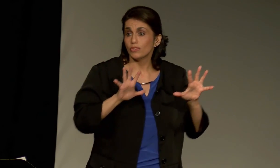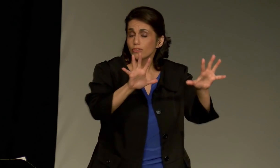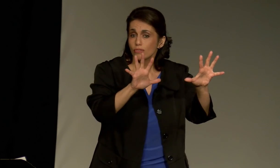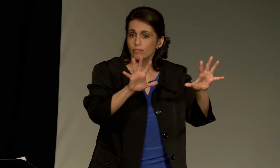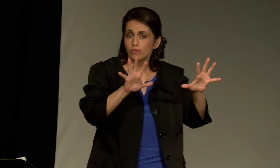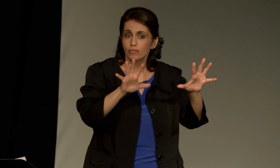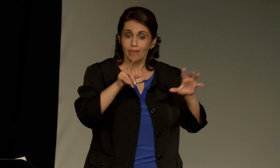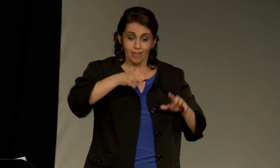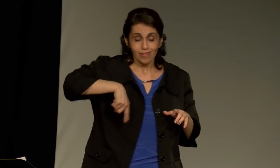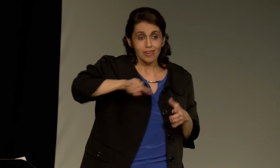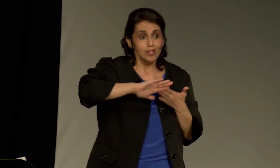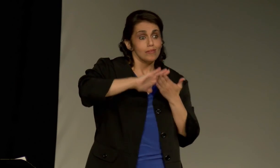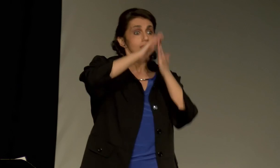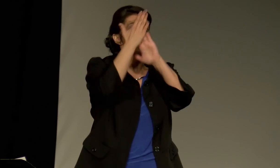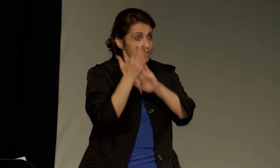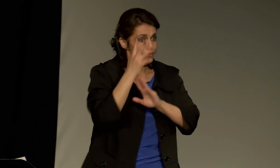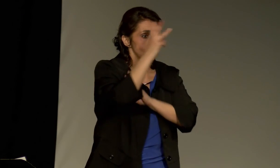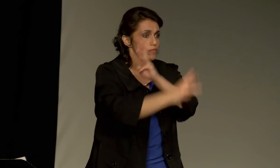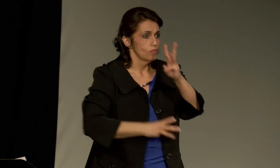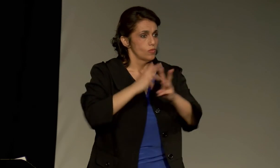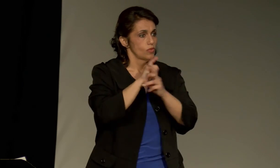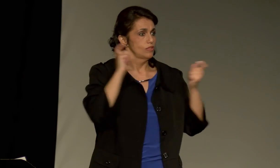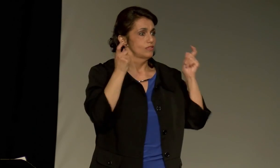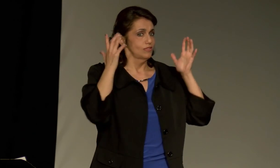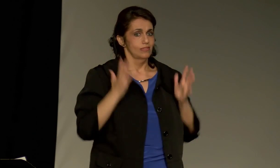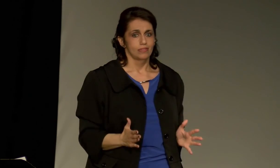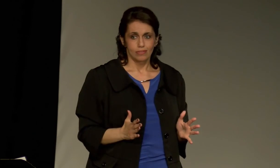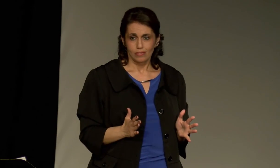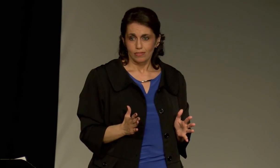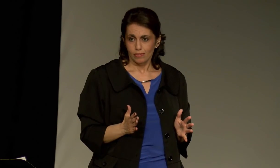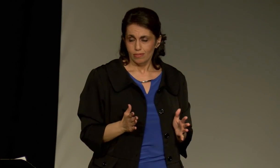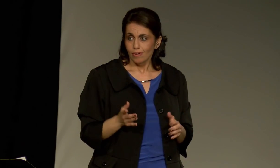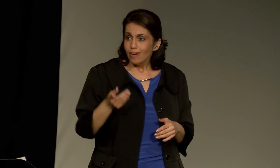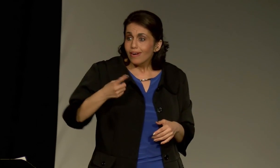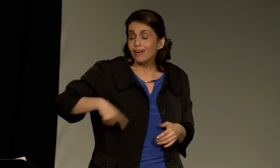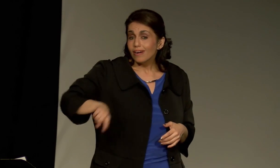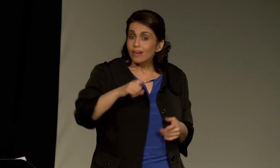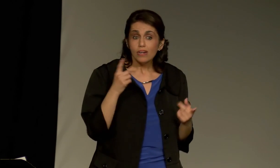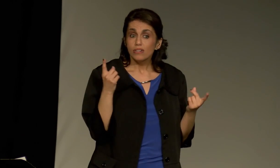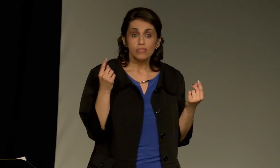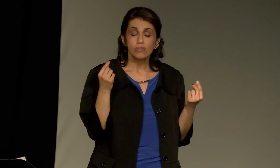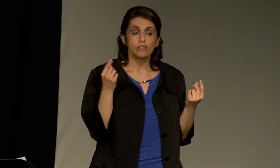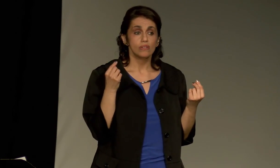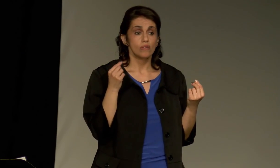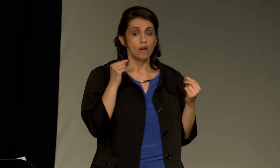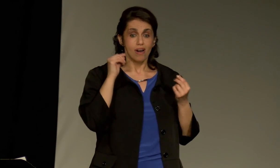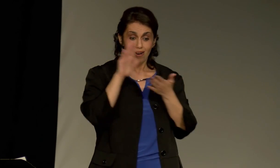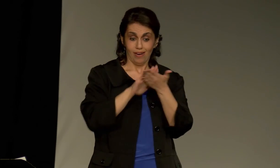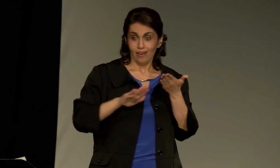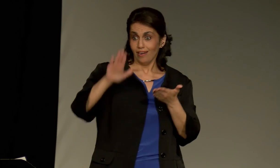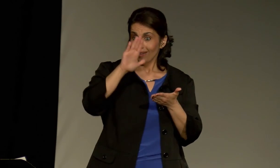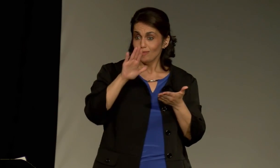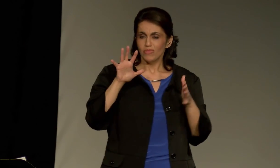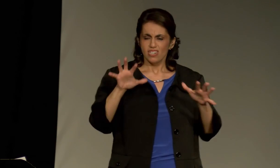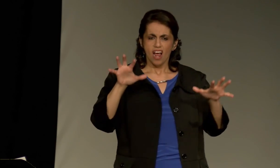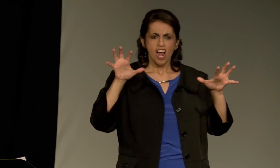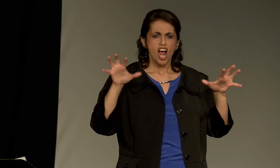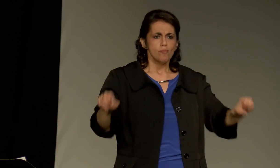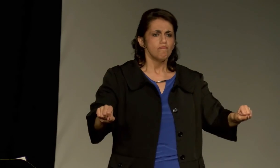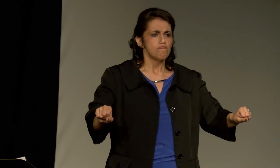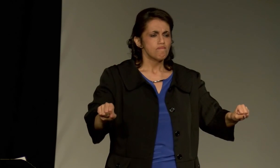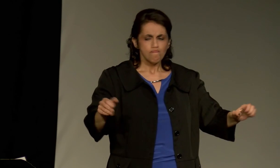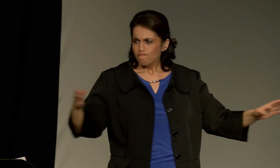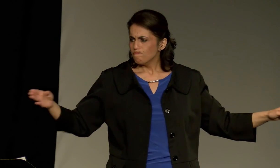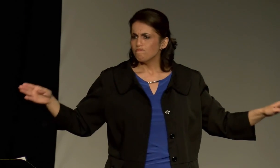They began the movement that became a world changer.